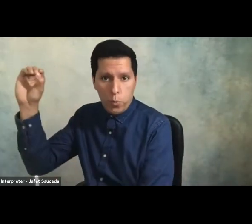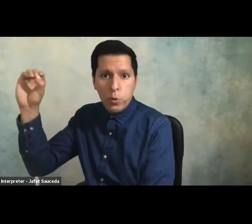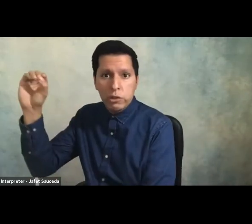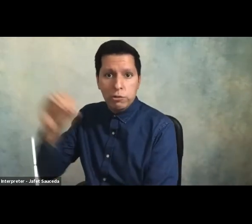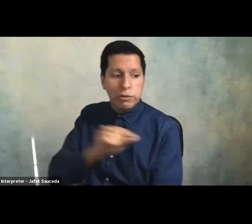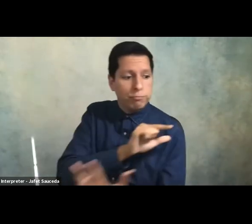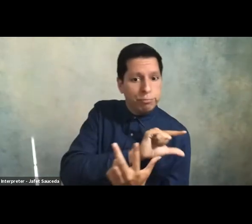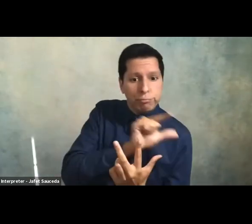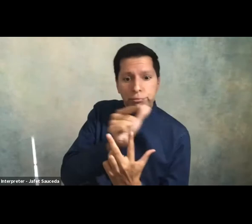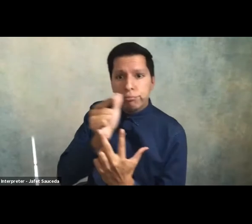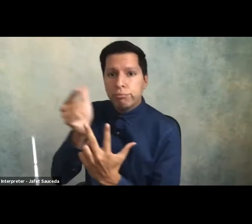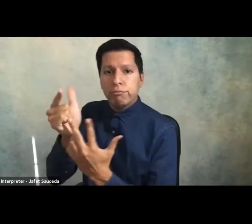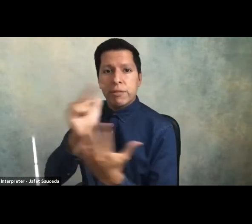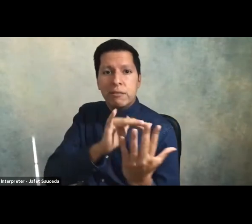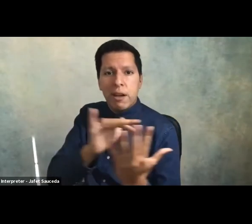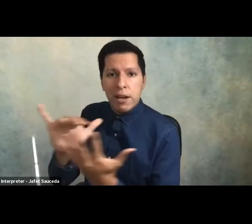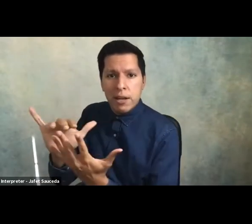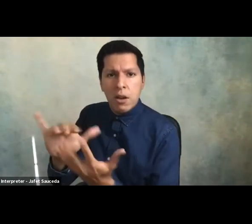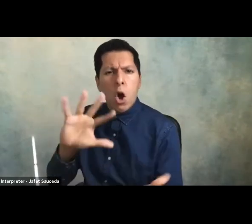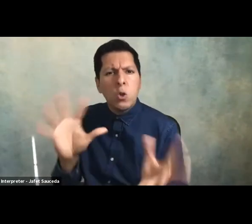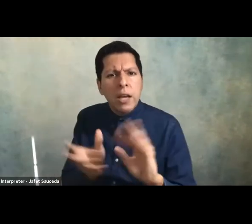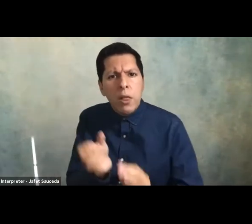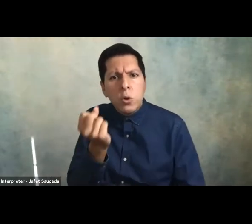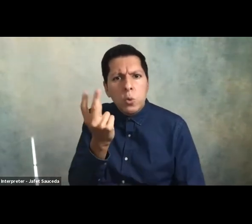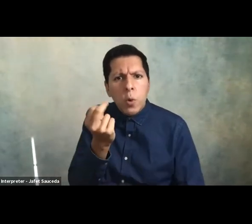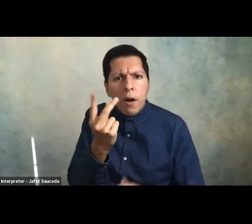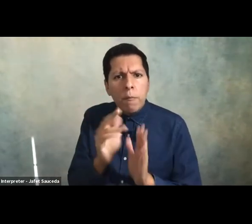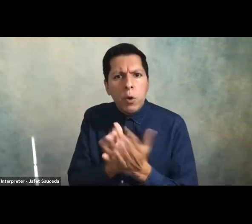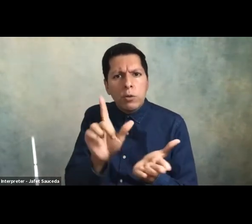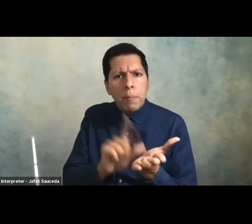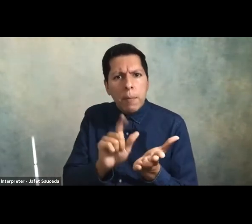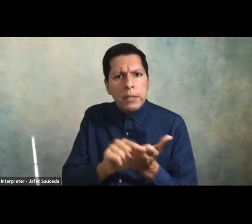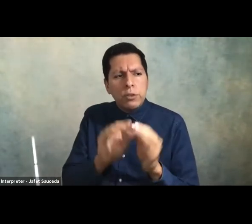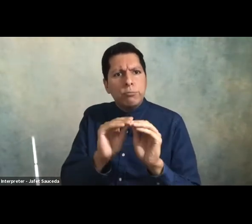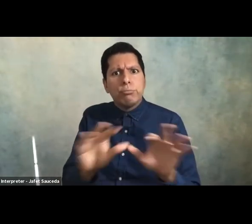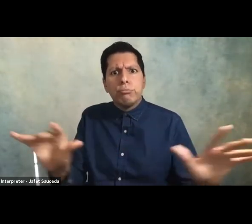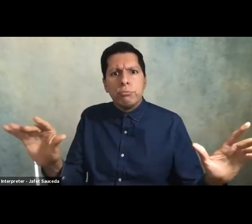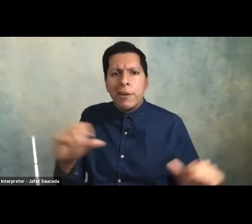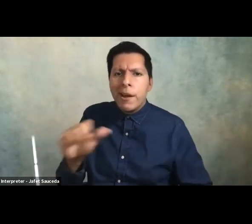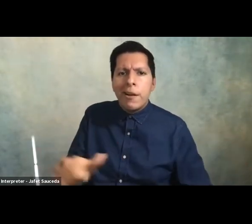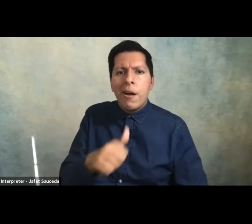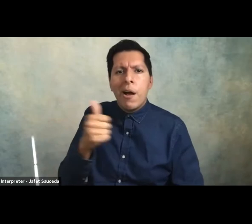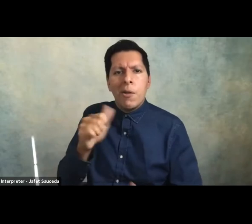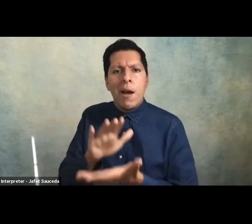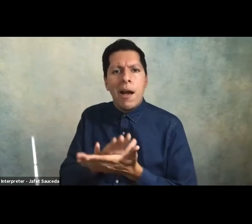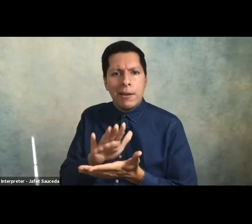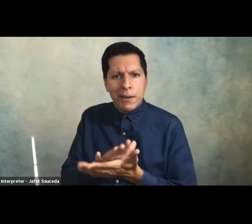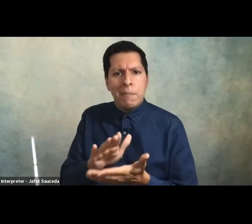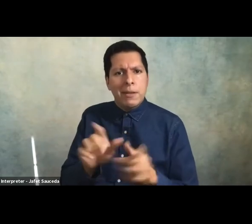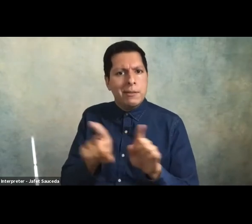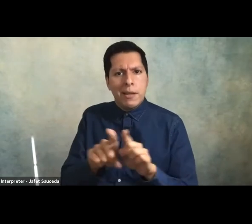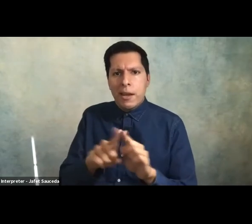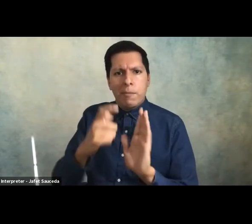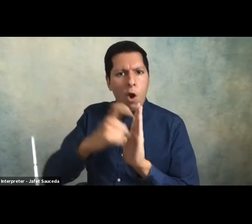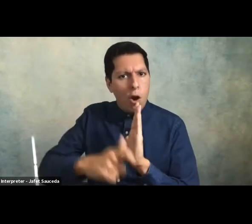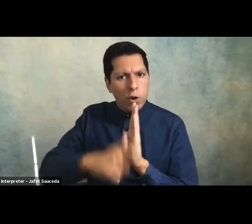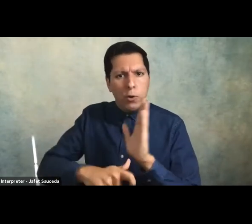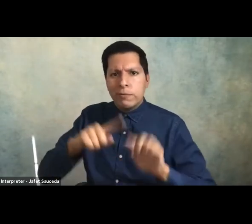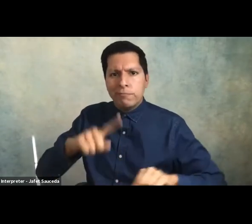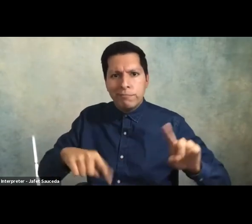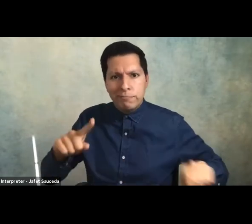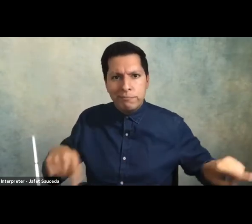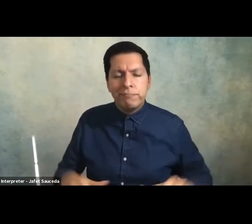he has published 12 books and over a hundred other academic publications his research has been cited